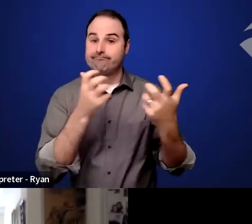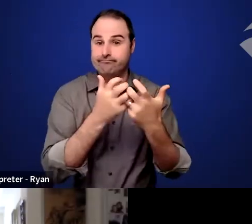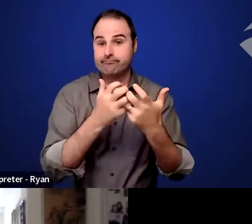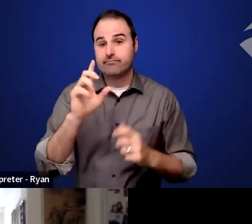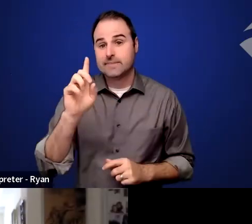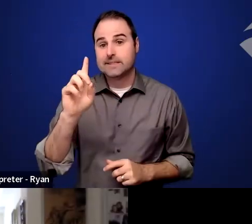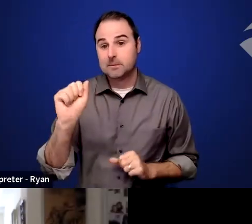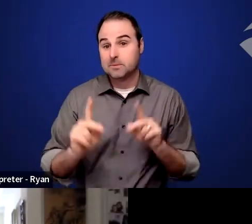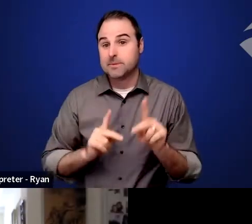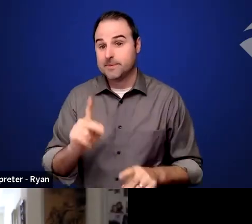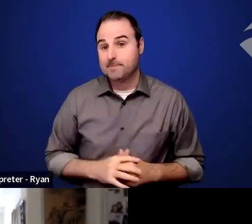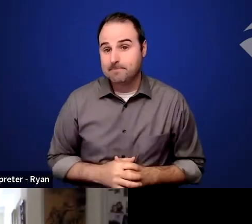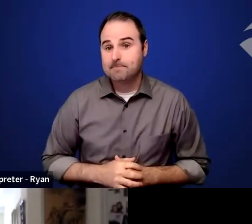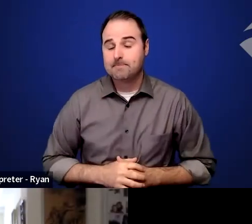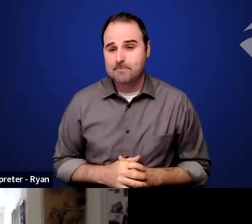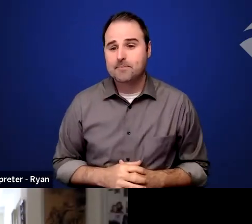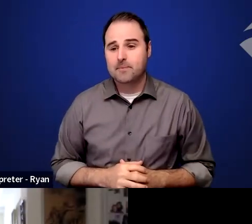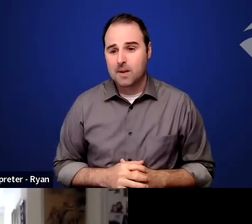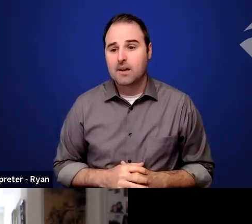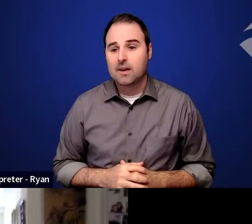So let's go forward.